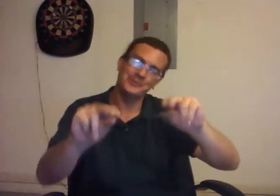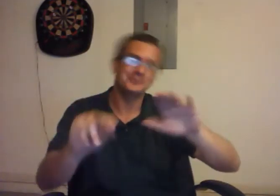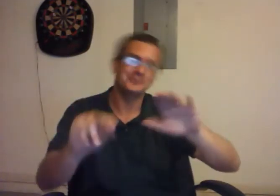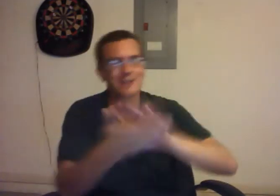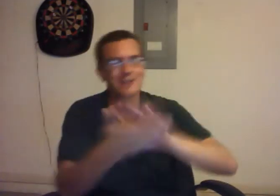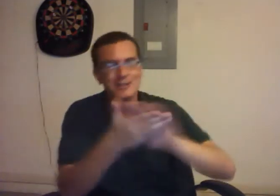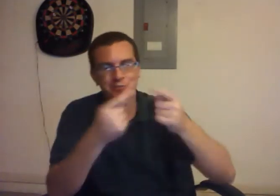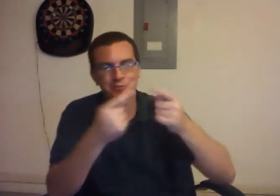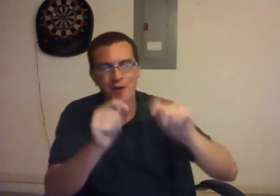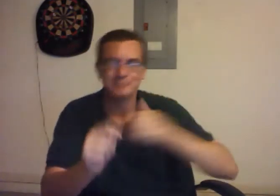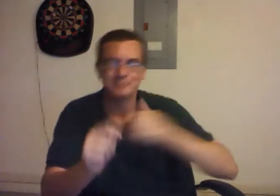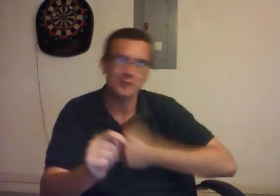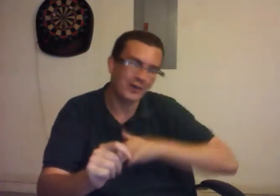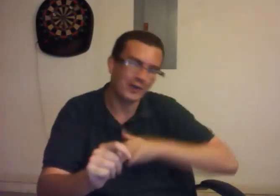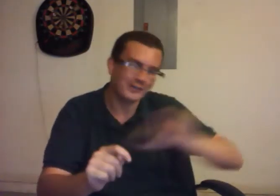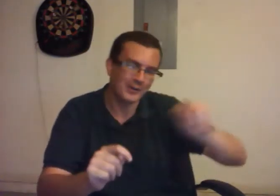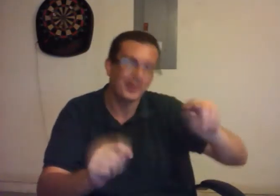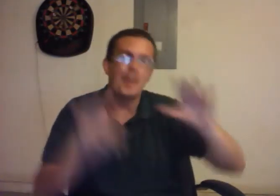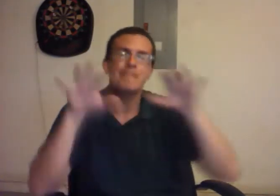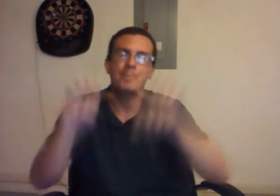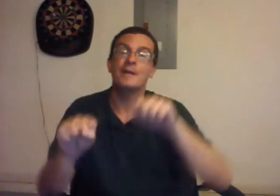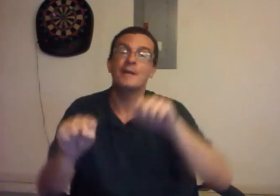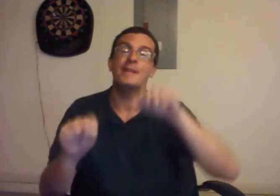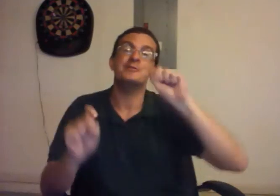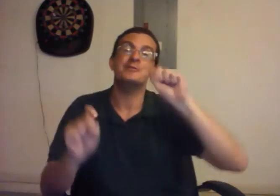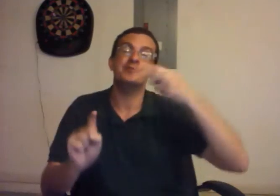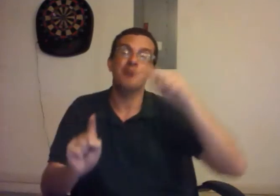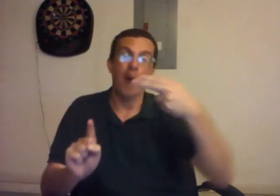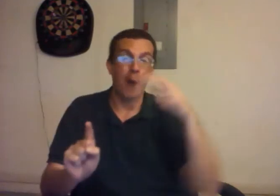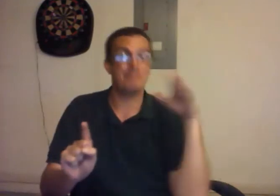"Nice try. Sorry, but no". The Shah is reinstalled back in as dictator of Iran.